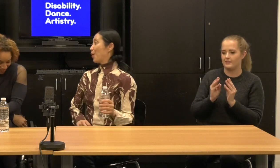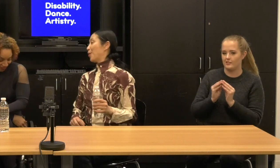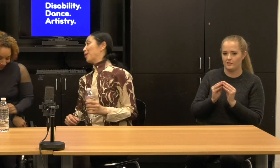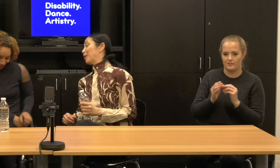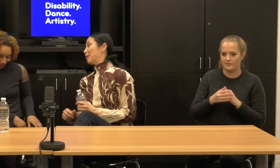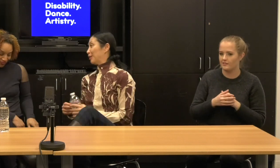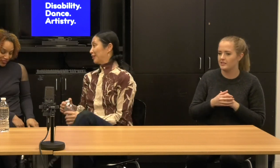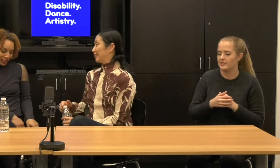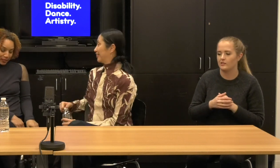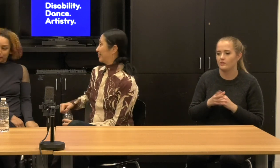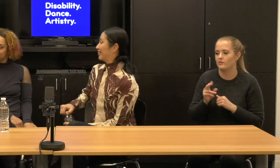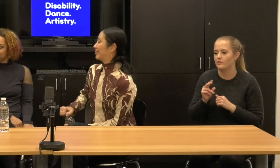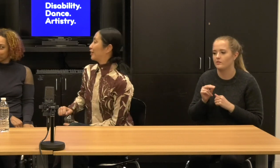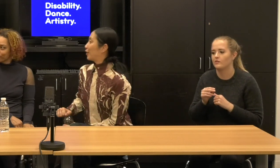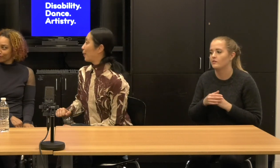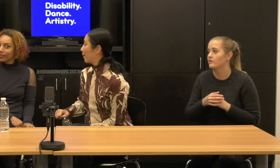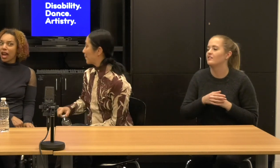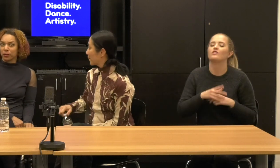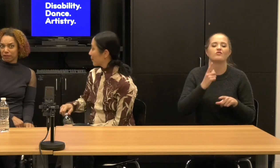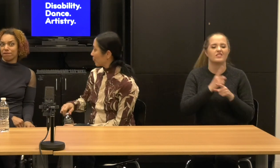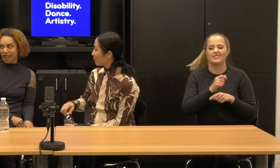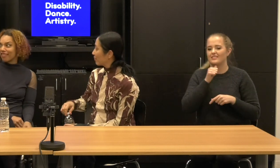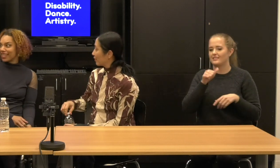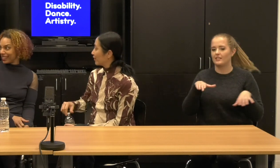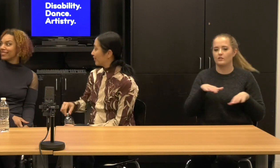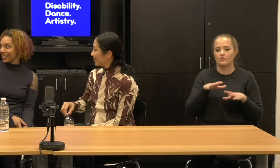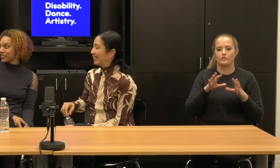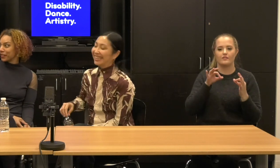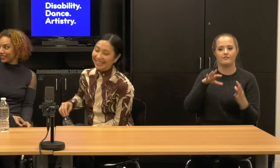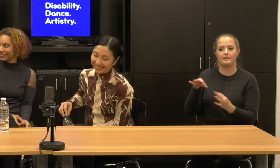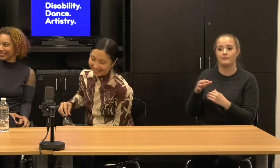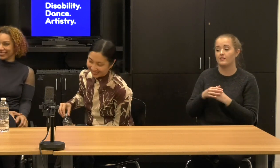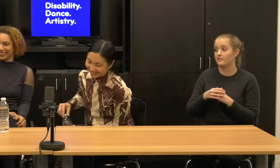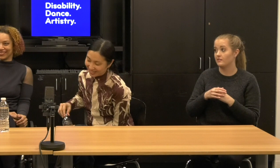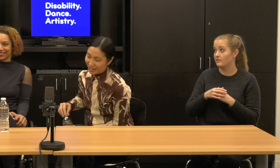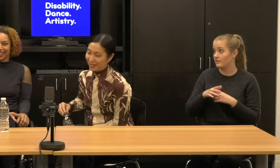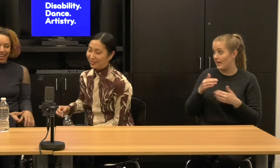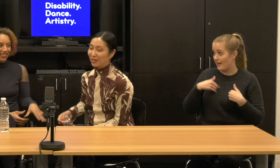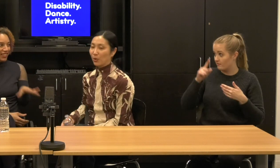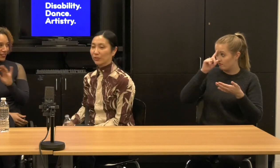Alice: That was intentional and very intense. Janet: They worked hard.